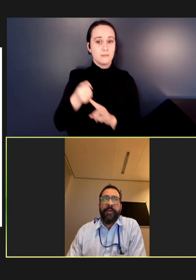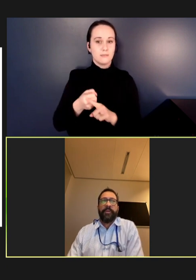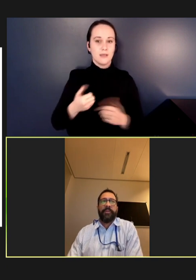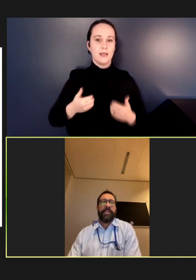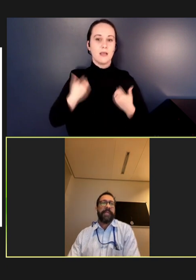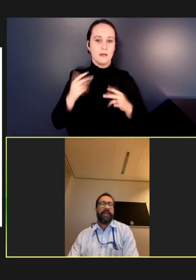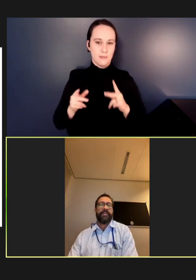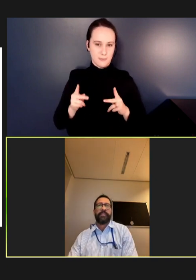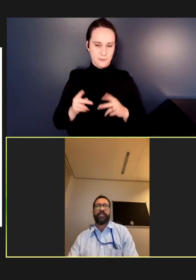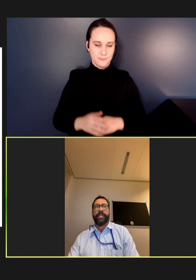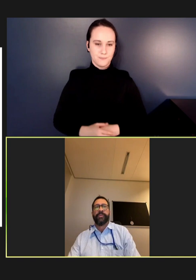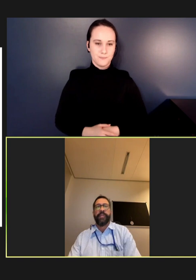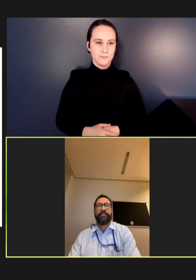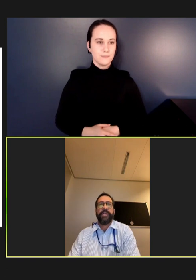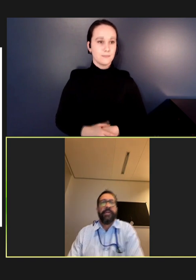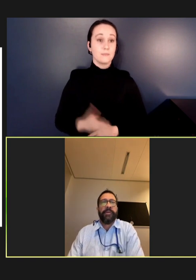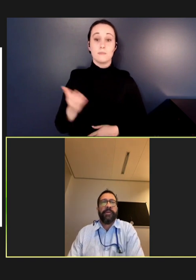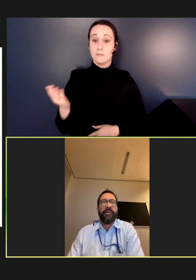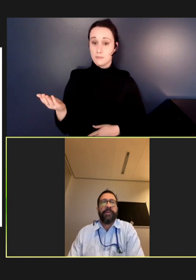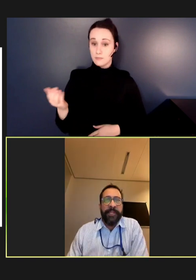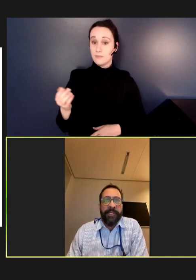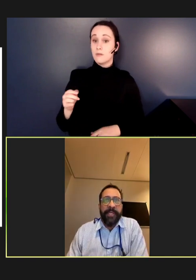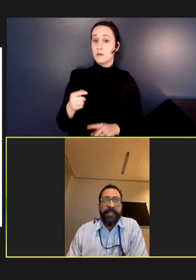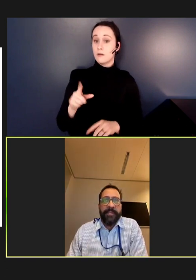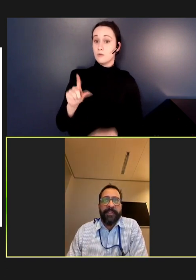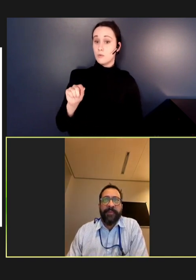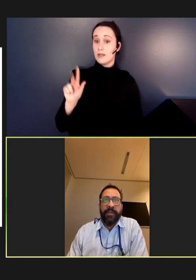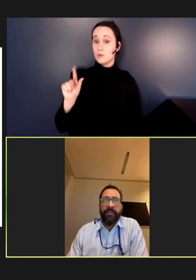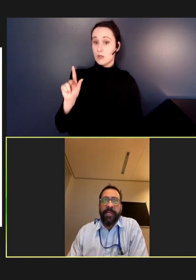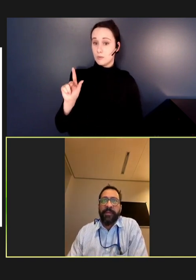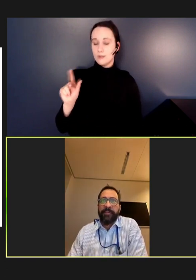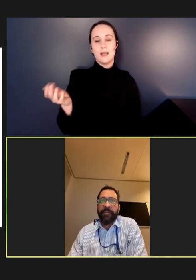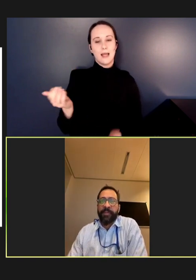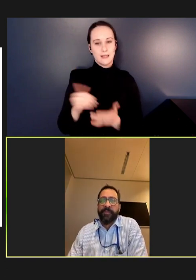So, looking now, just at 2023, you can see this increase in cases following the typical